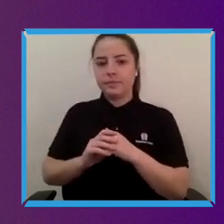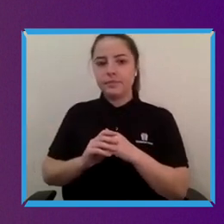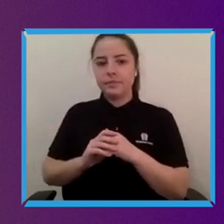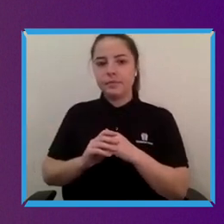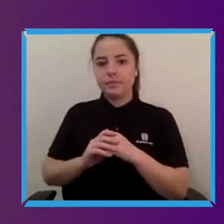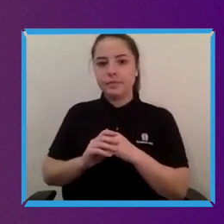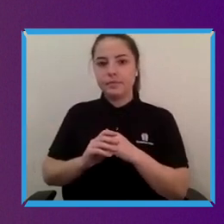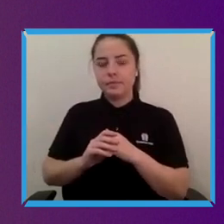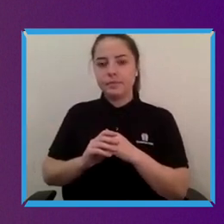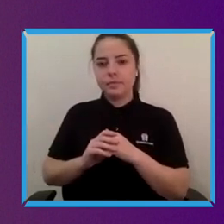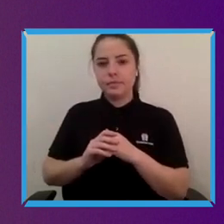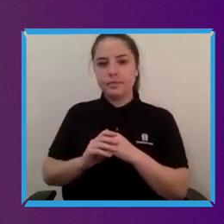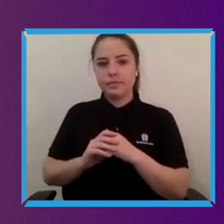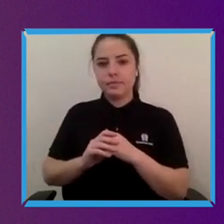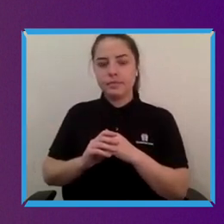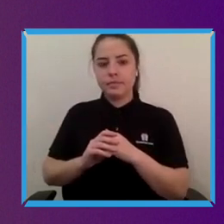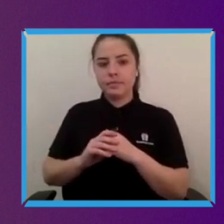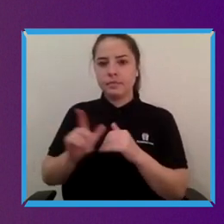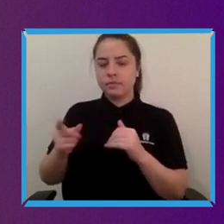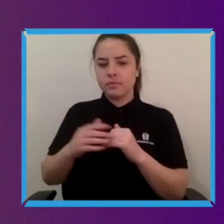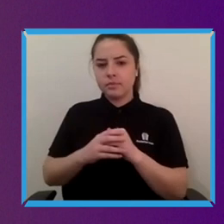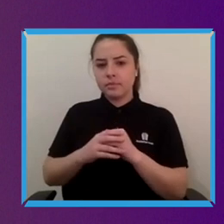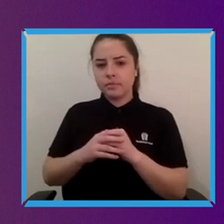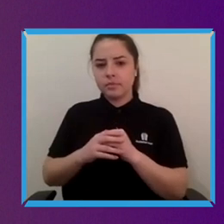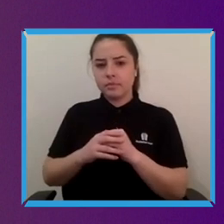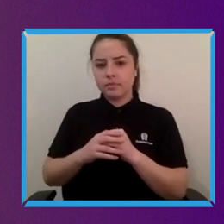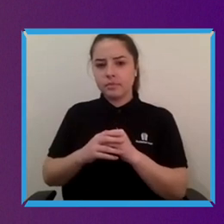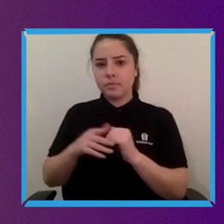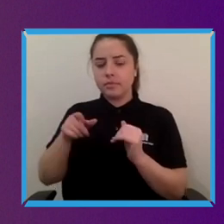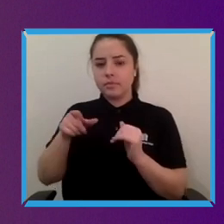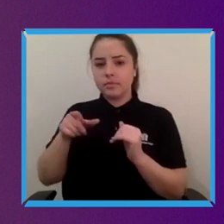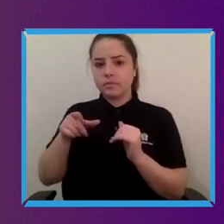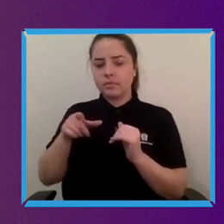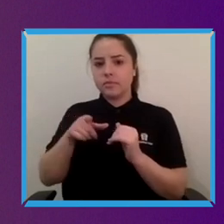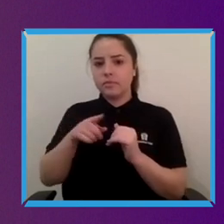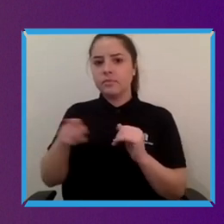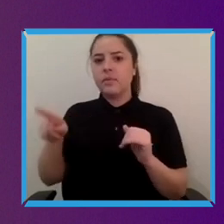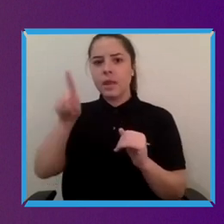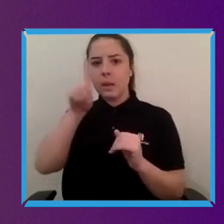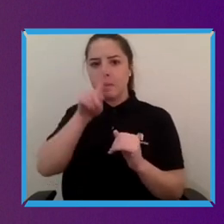actually funding this thing ultimately who are putting in solution there and I think that's a really